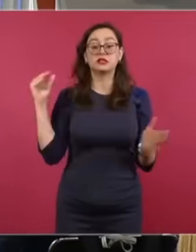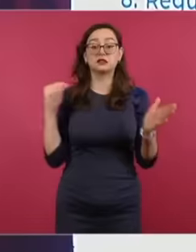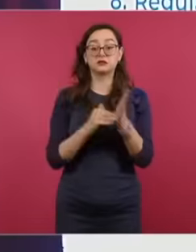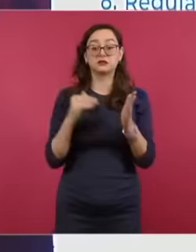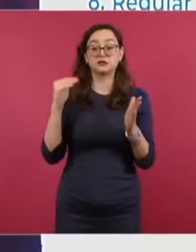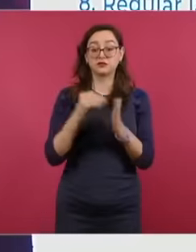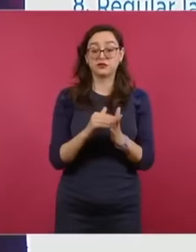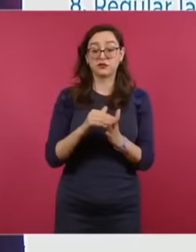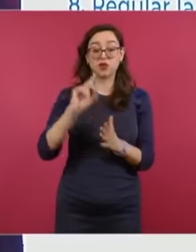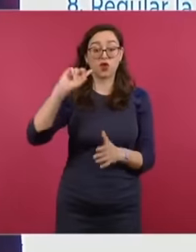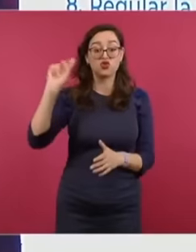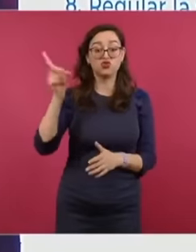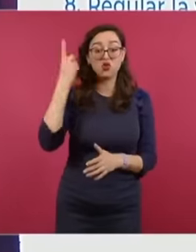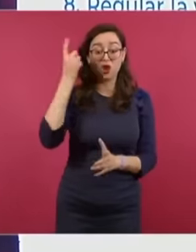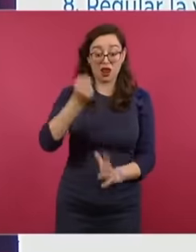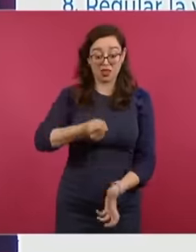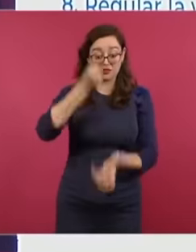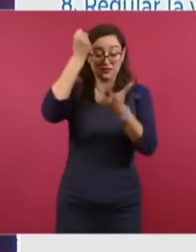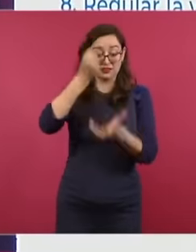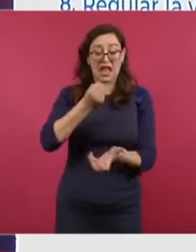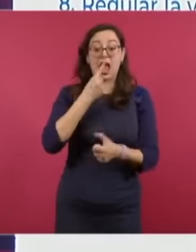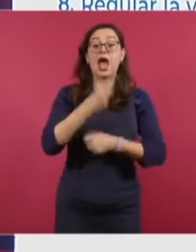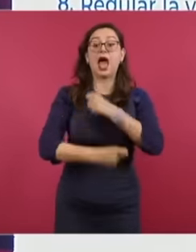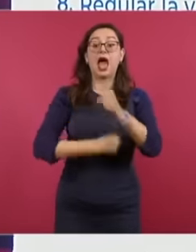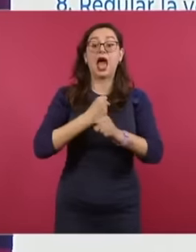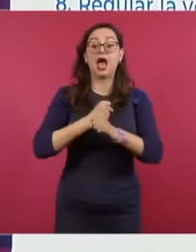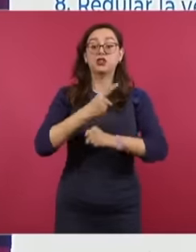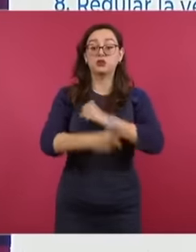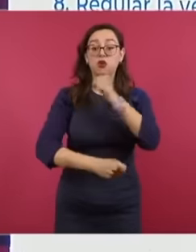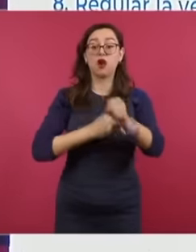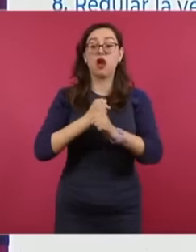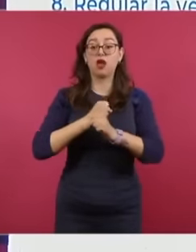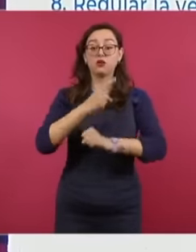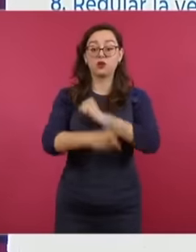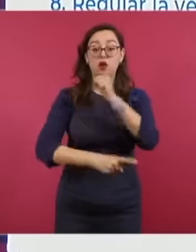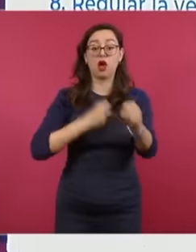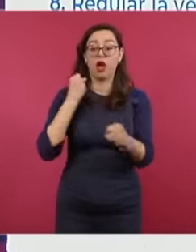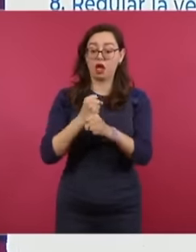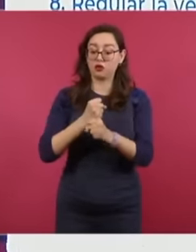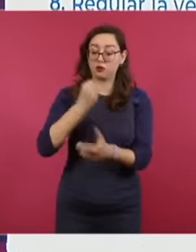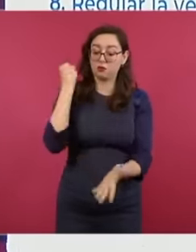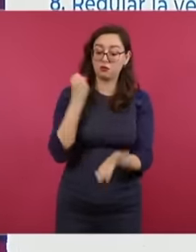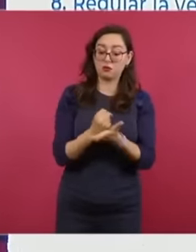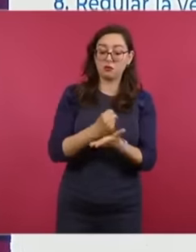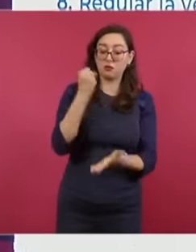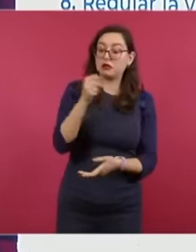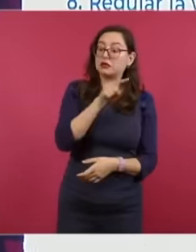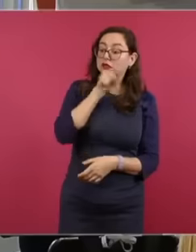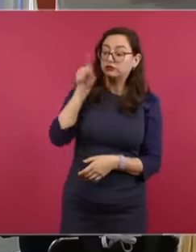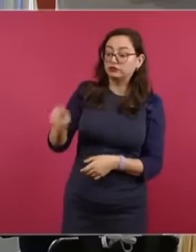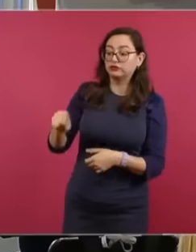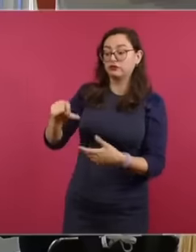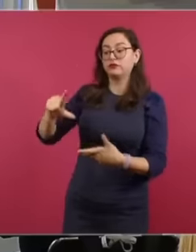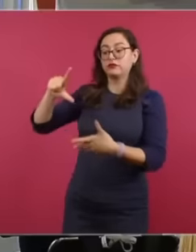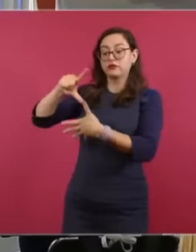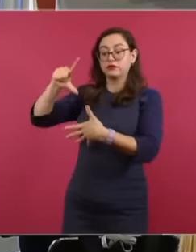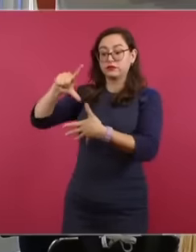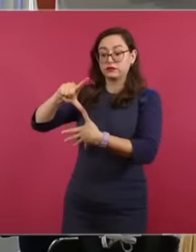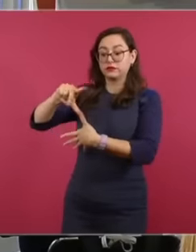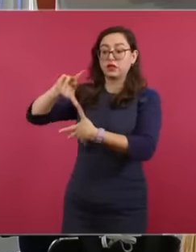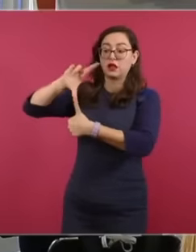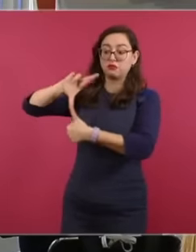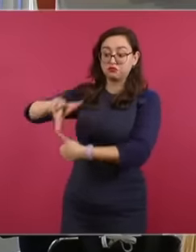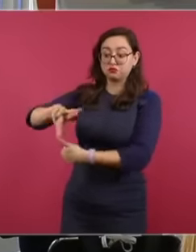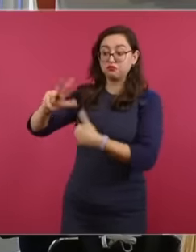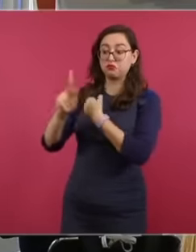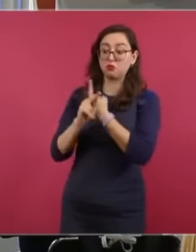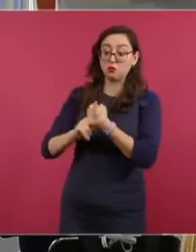annually to support poor countries in Latin America and the Caribbean where their